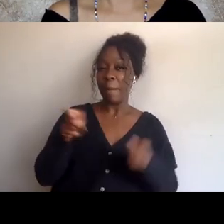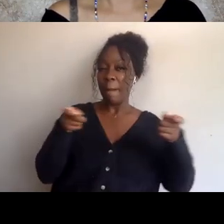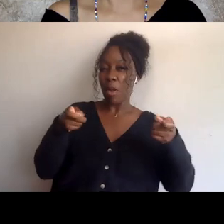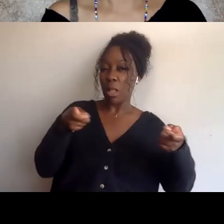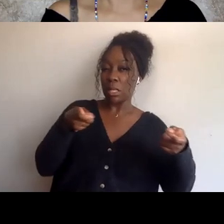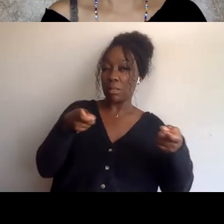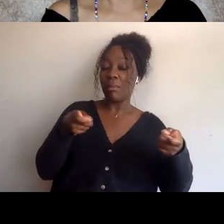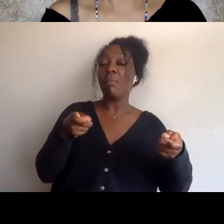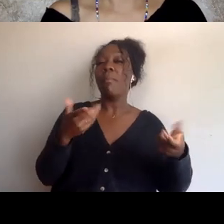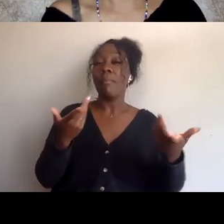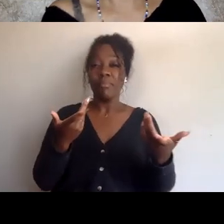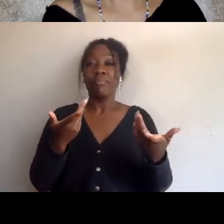the state would sink tomorrow.